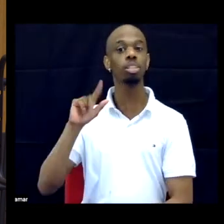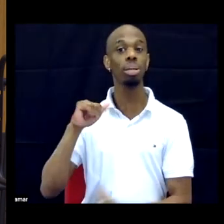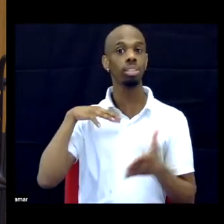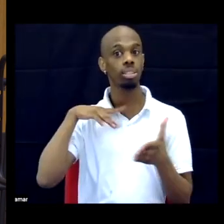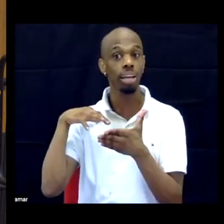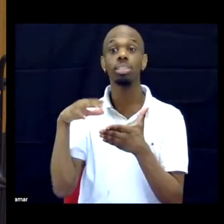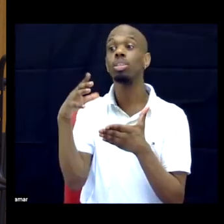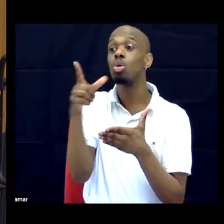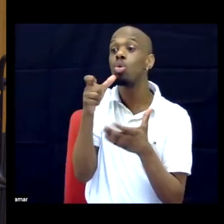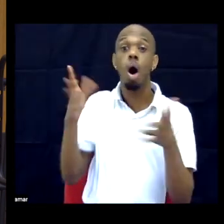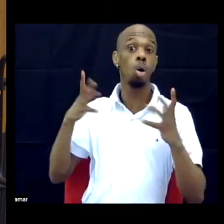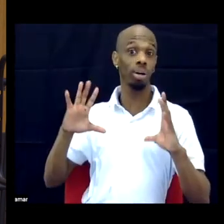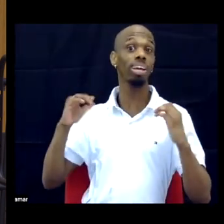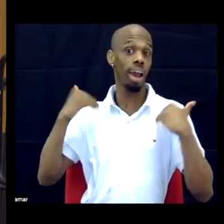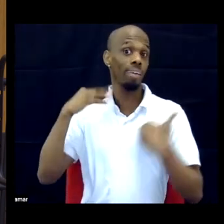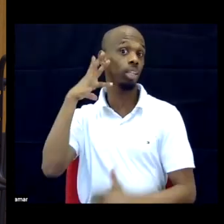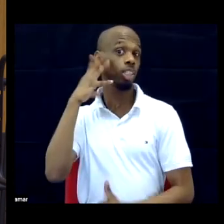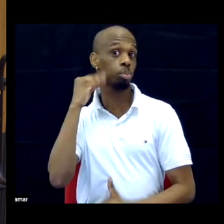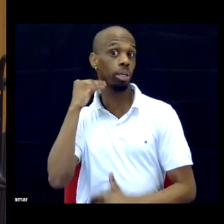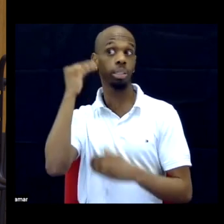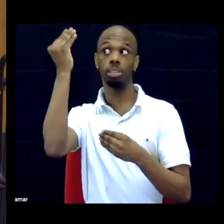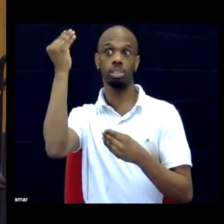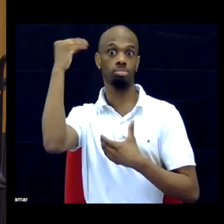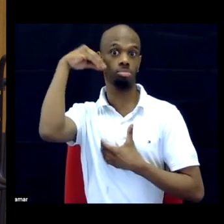already have that basis in critical race studies.